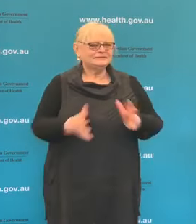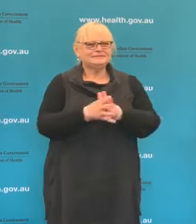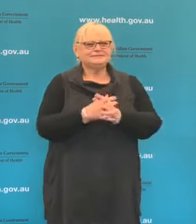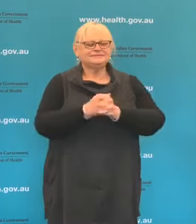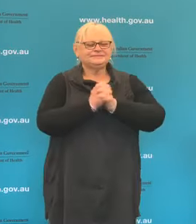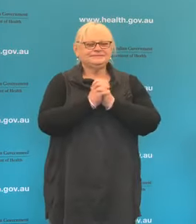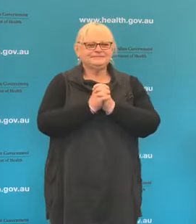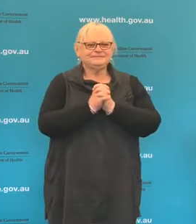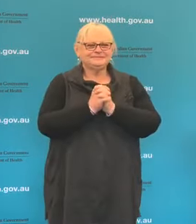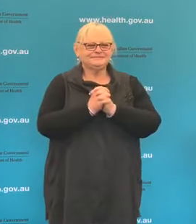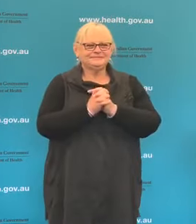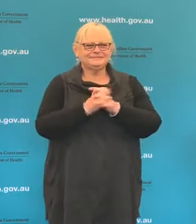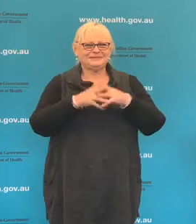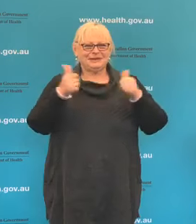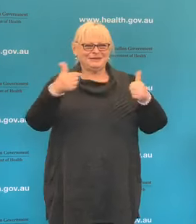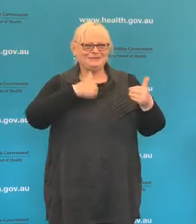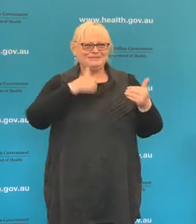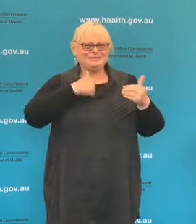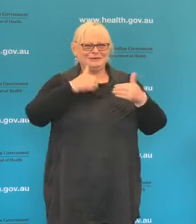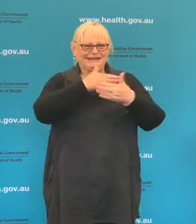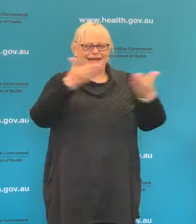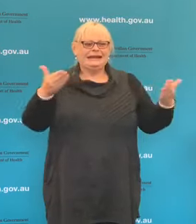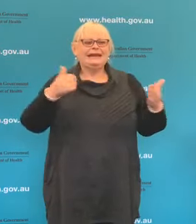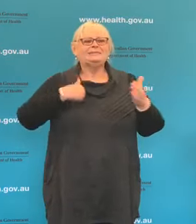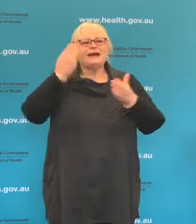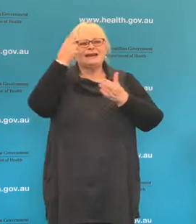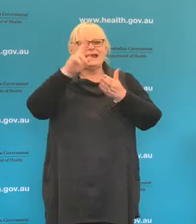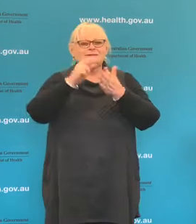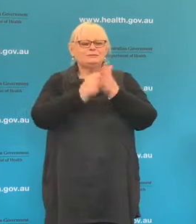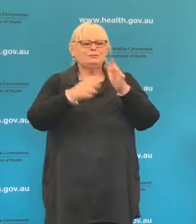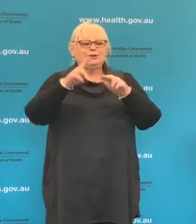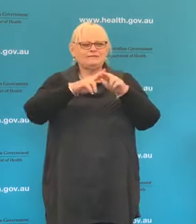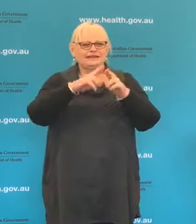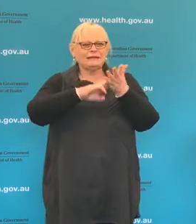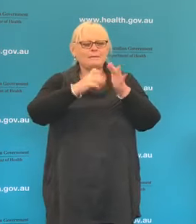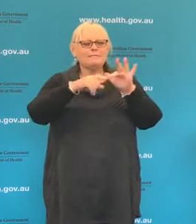Great, good morning everybody. My name is Professor Michael Kidd, I'm Deputy Chief